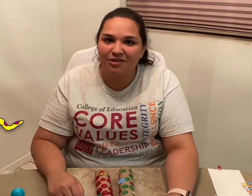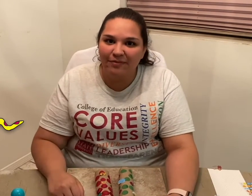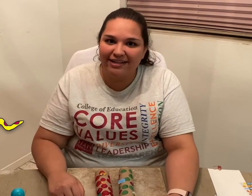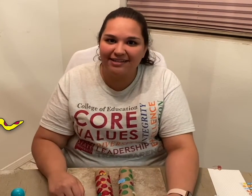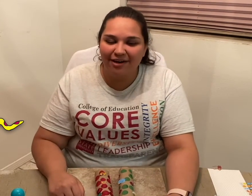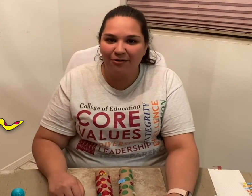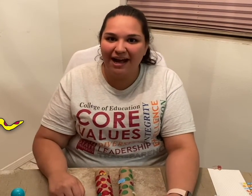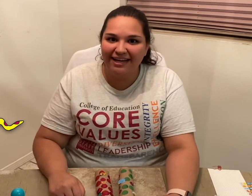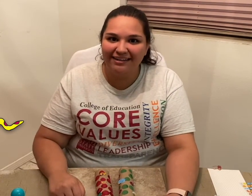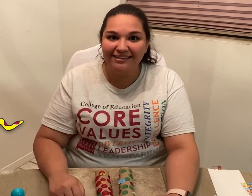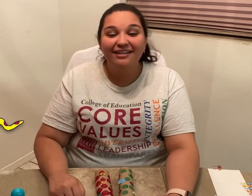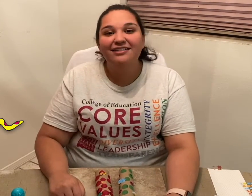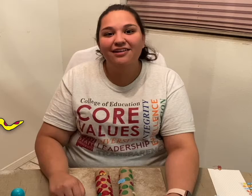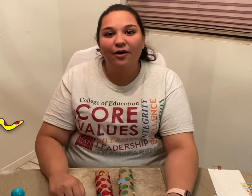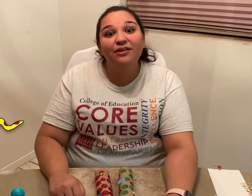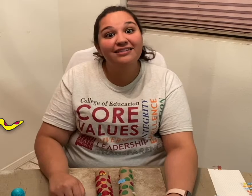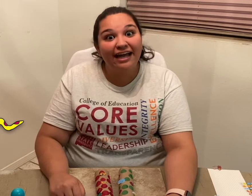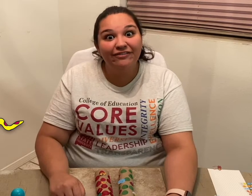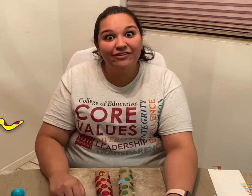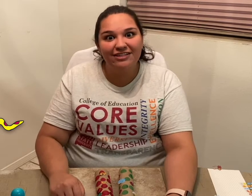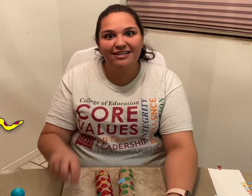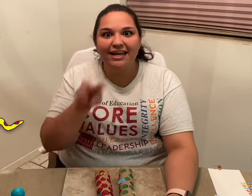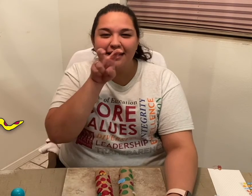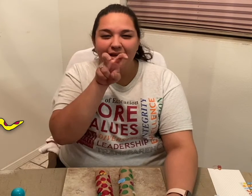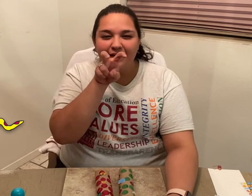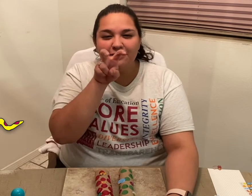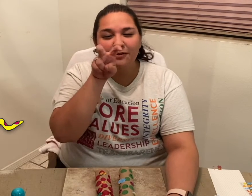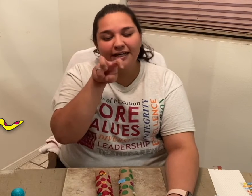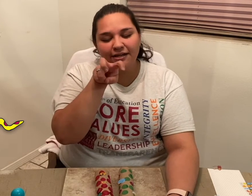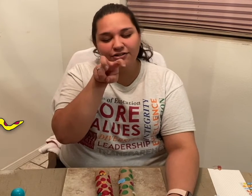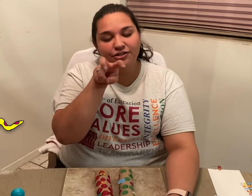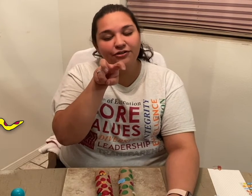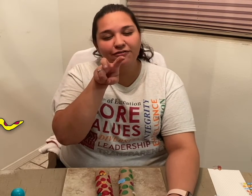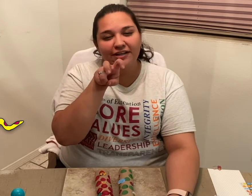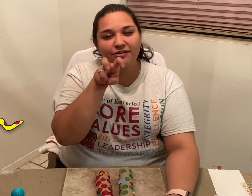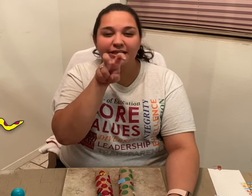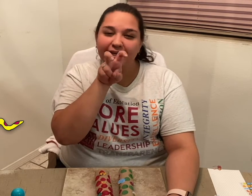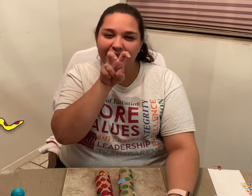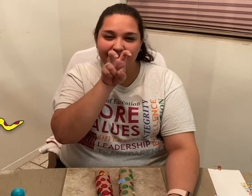New Mexico, right? So, the sign for "snake" is putting your two fingers like this *gestures* in